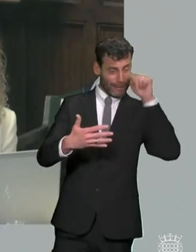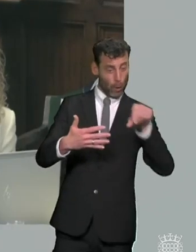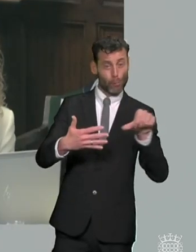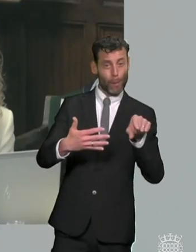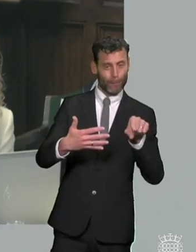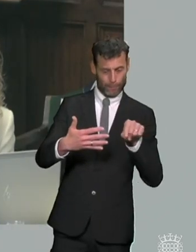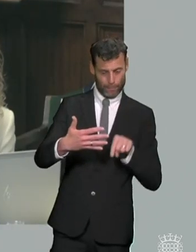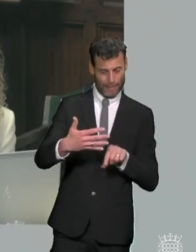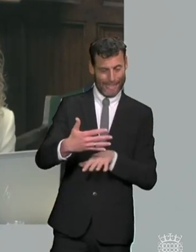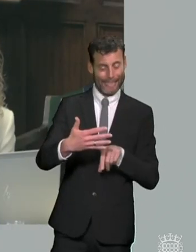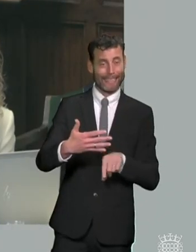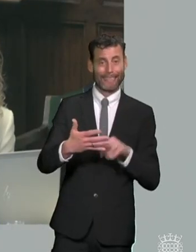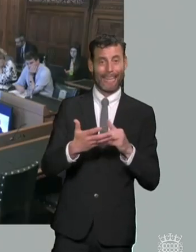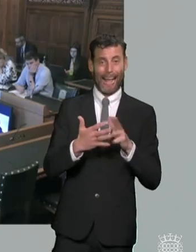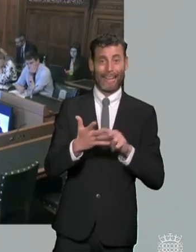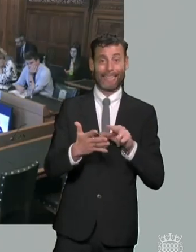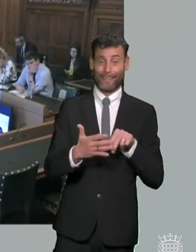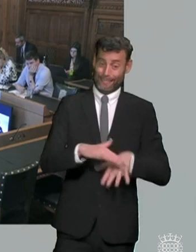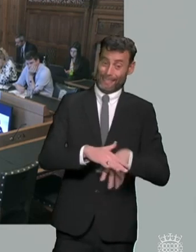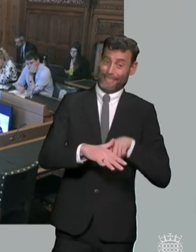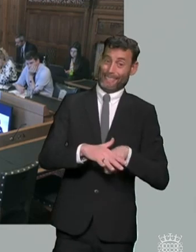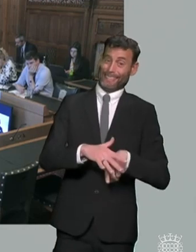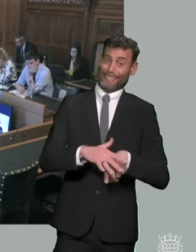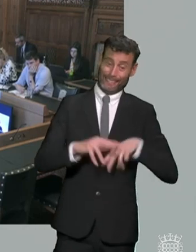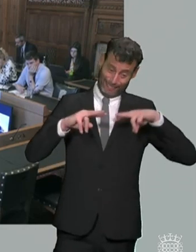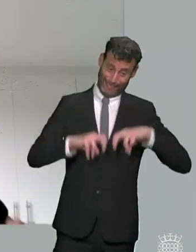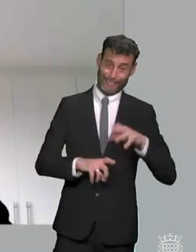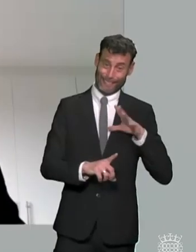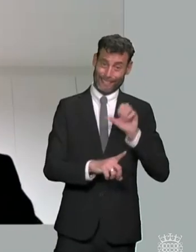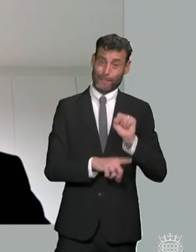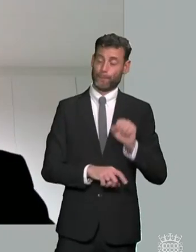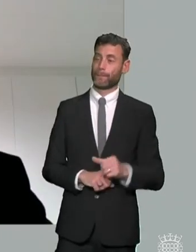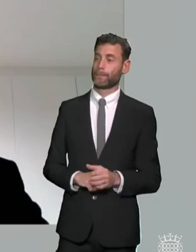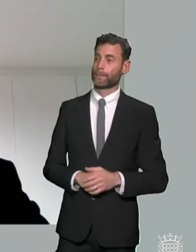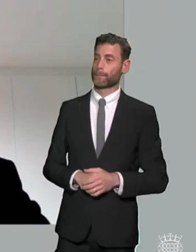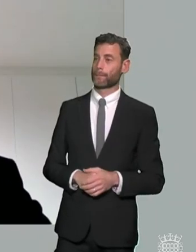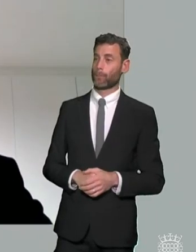mike did you want to come in um only to agree with my colleagues but i think it's a point i would